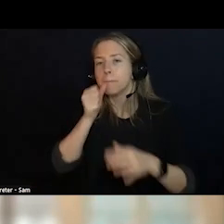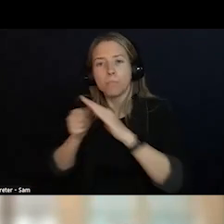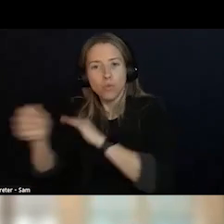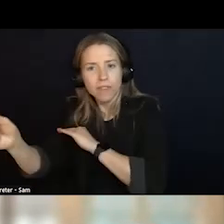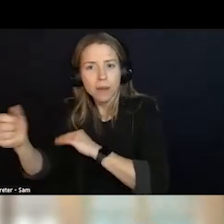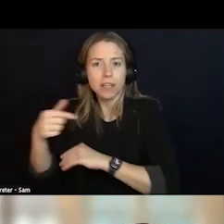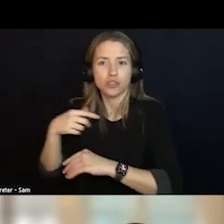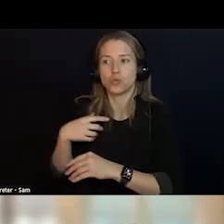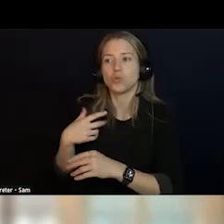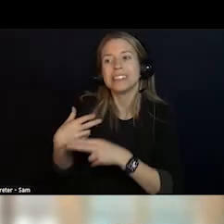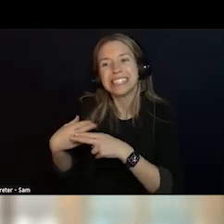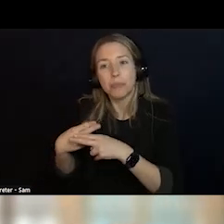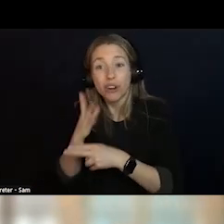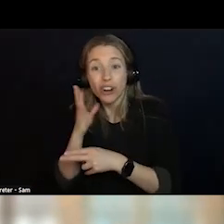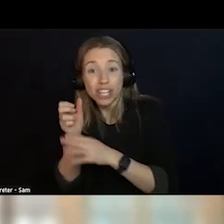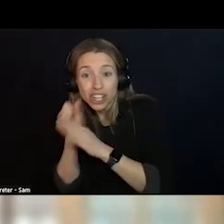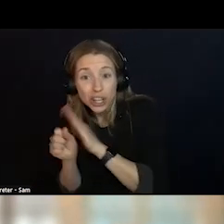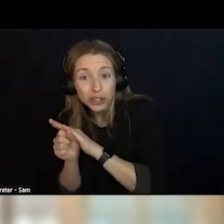THAT, OF COURSE, CAN MAKE MANY MONTHS,